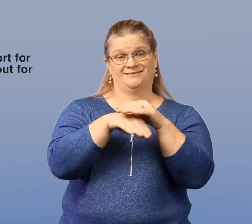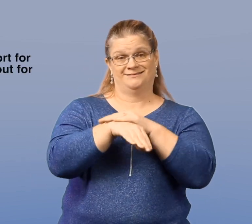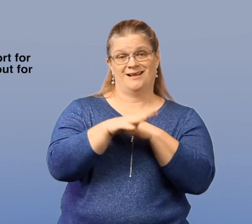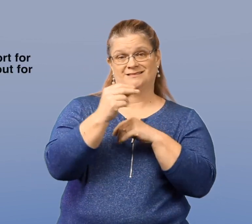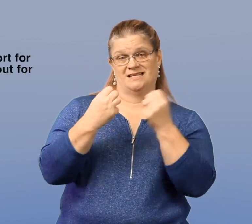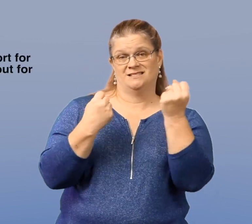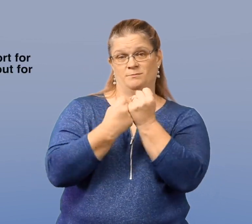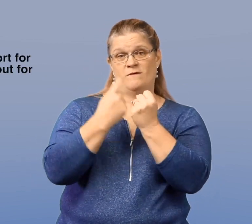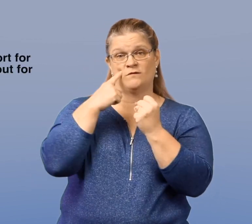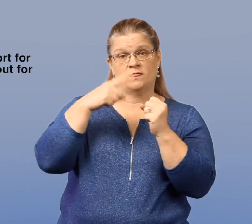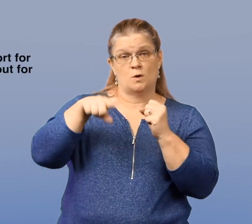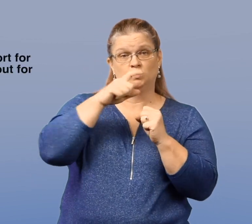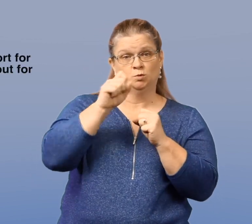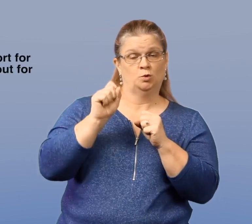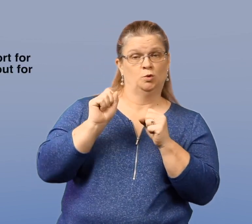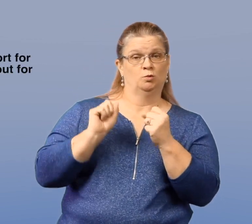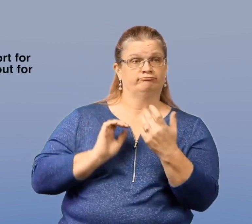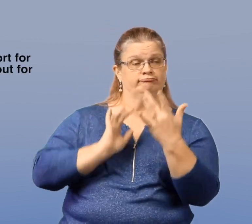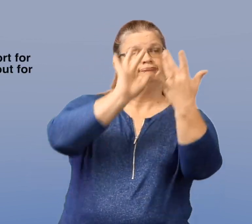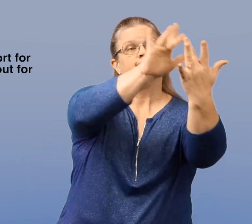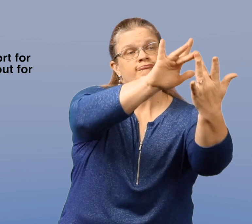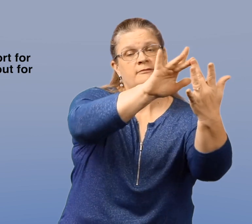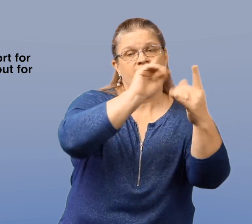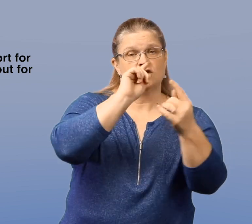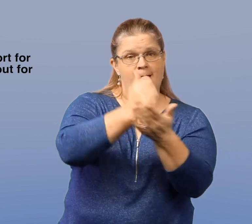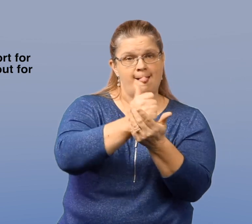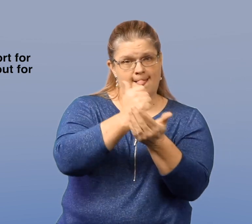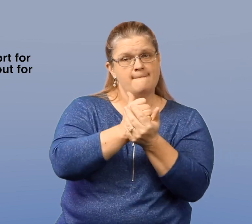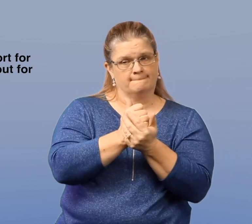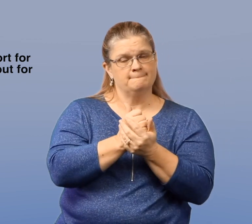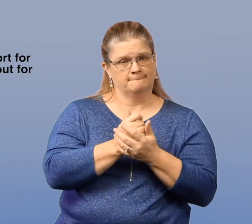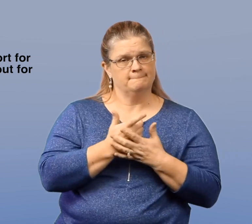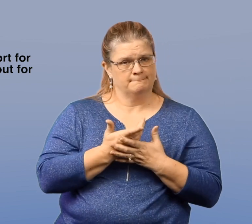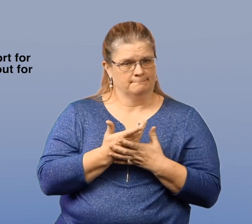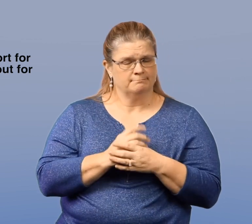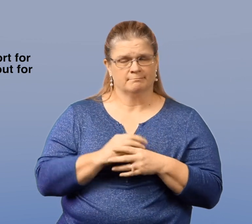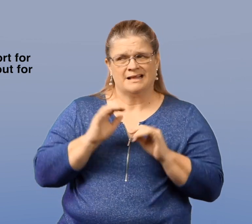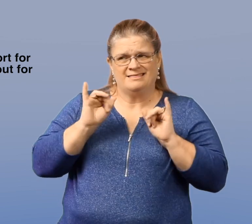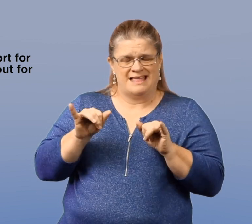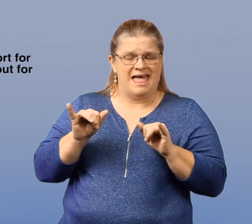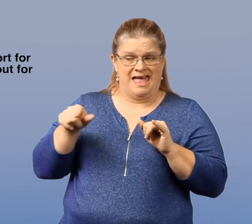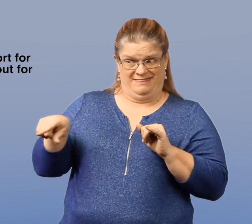Also having access for those who reach out for help, the students know what to do,